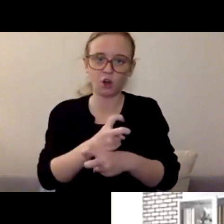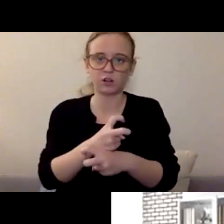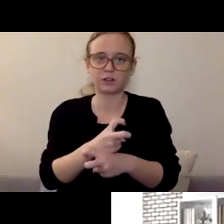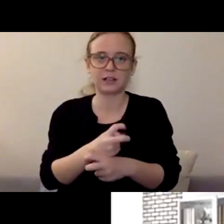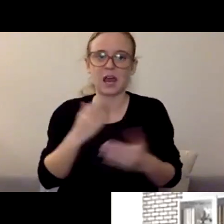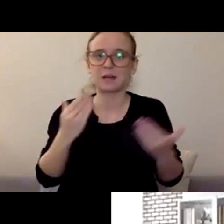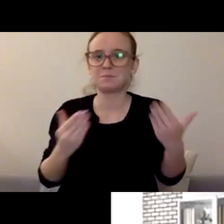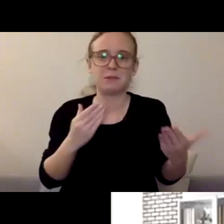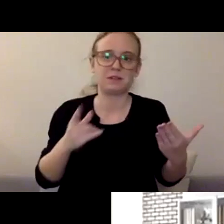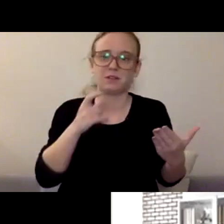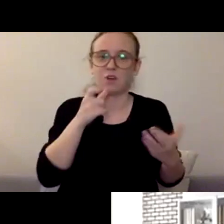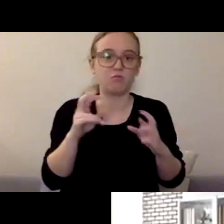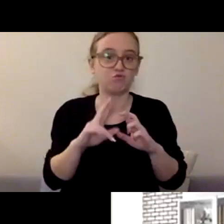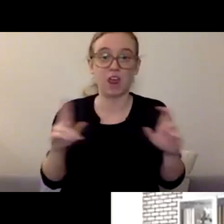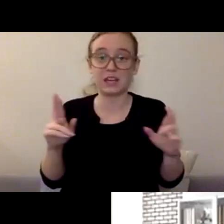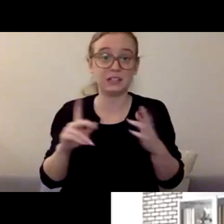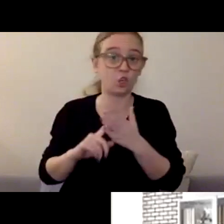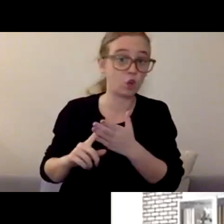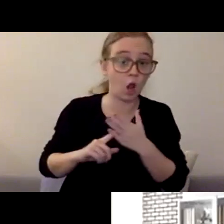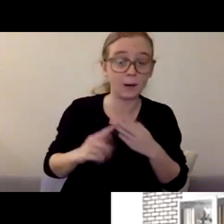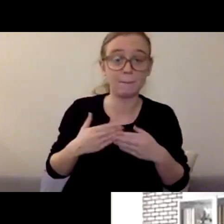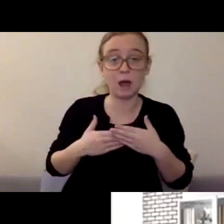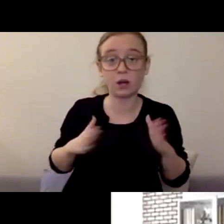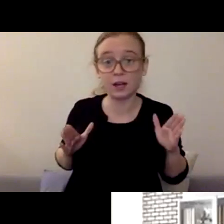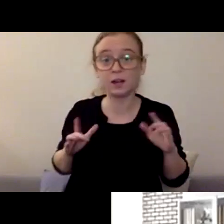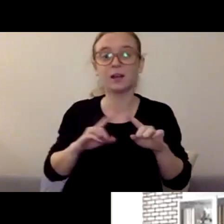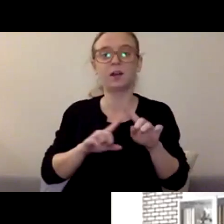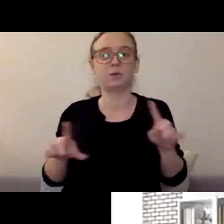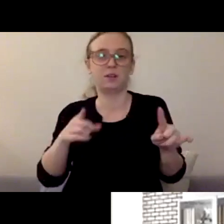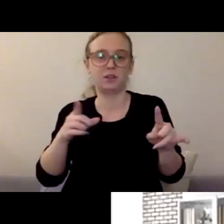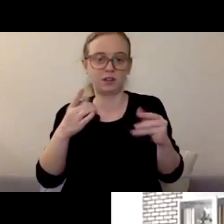but that you're here and open to when they are ready.